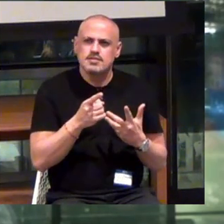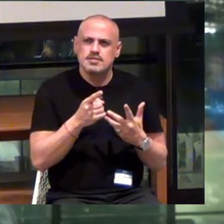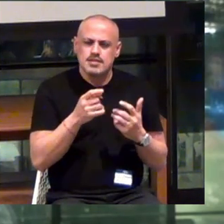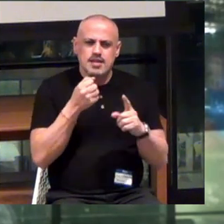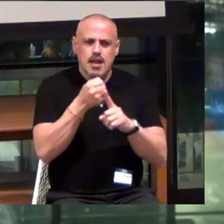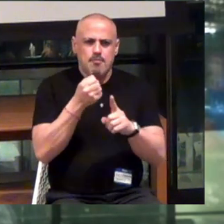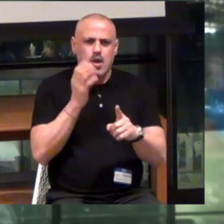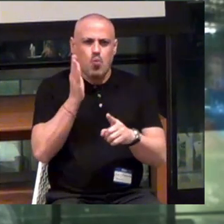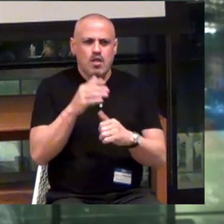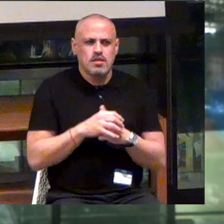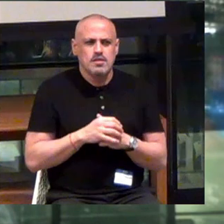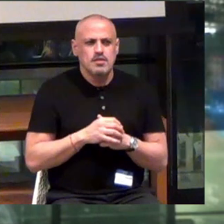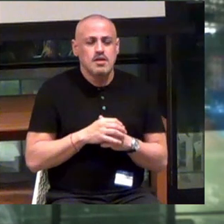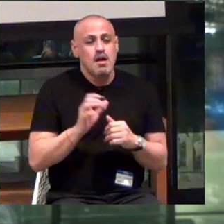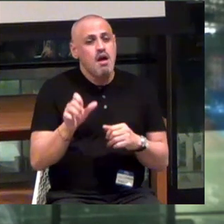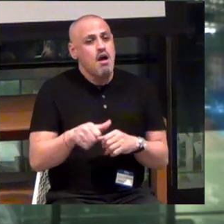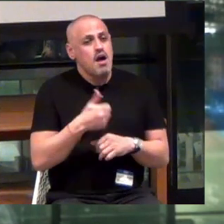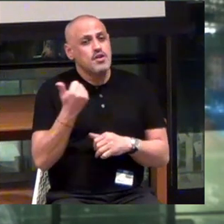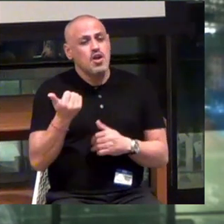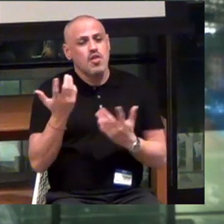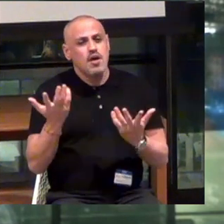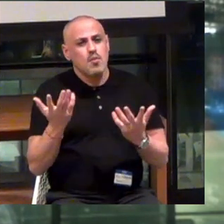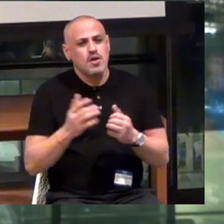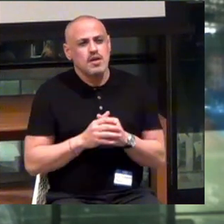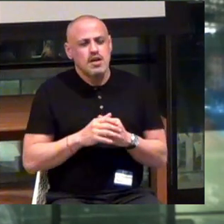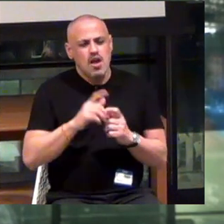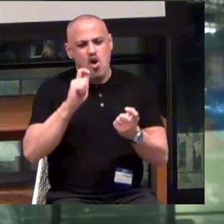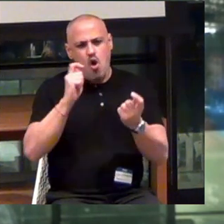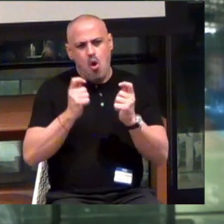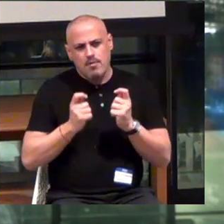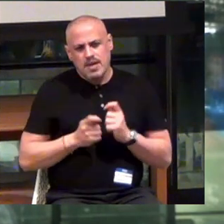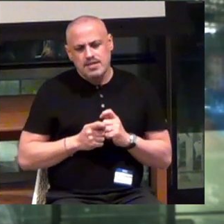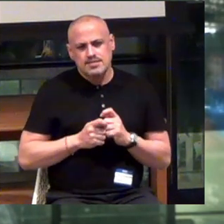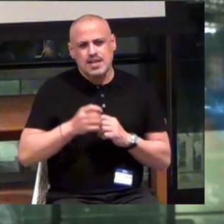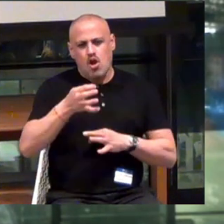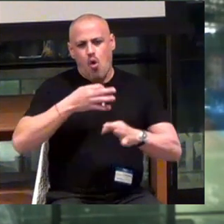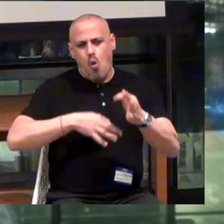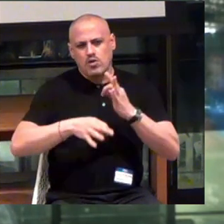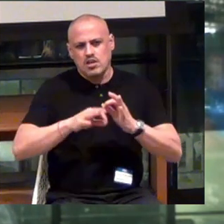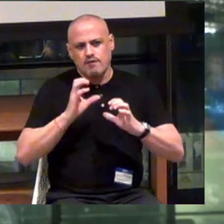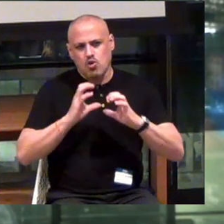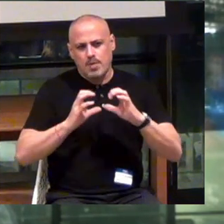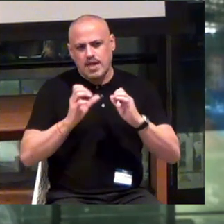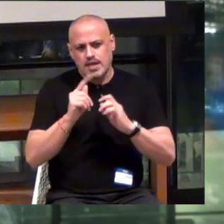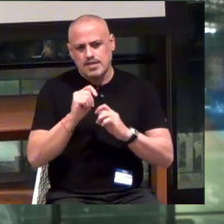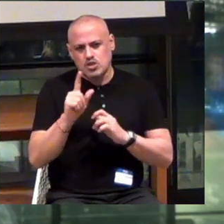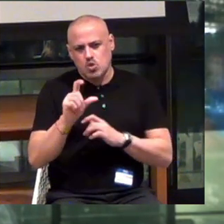Another is around augmentative and alternative communication tools.